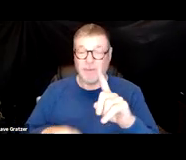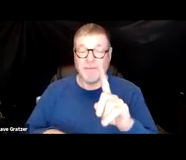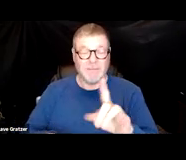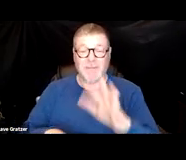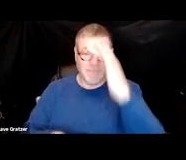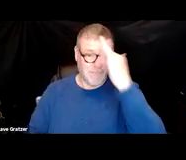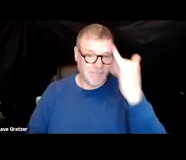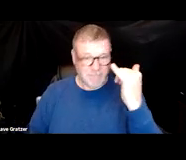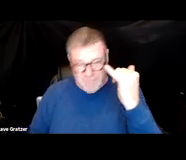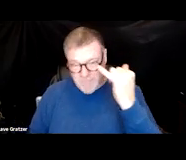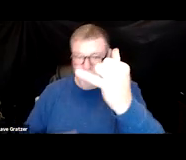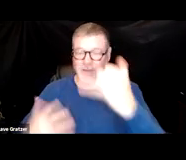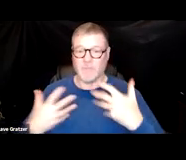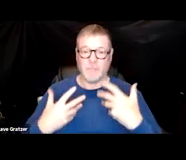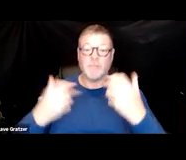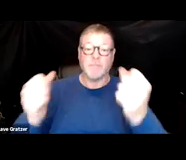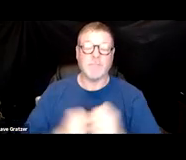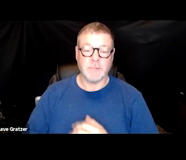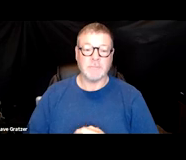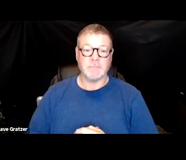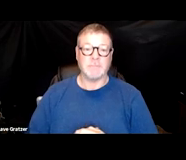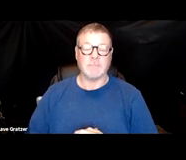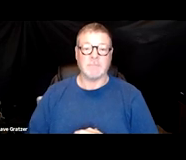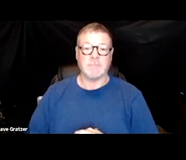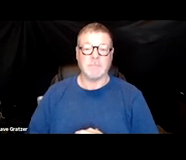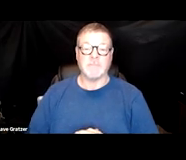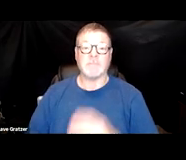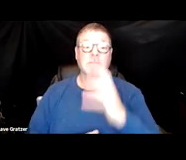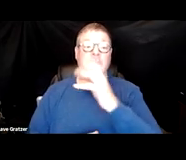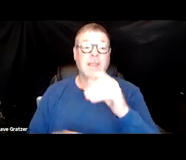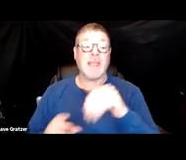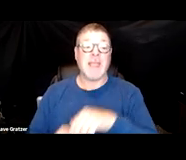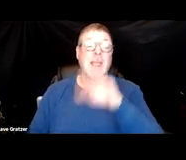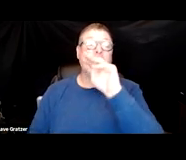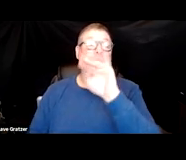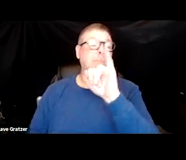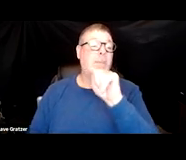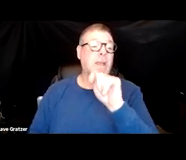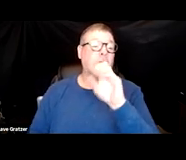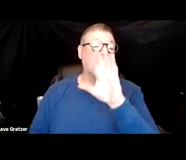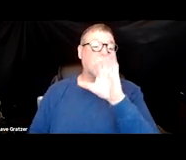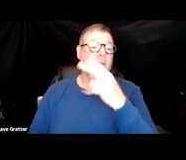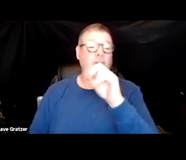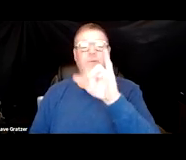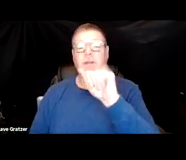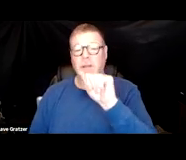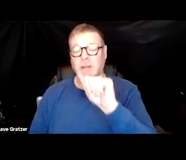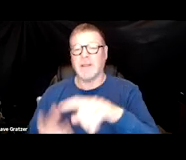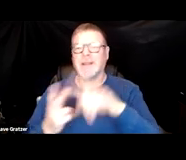once the individual survives the acute infection and then the mitochondria. Everyone remembers this from biology, I'm sure.